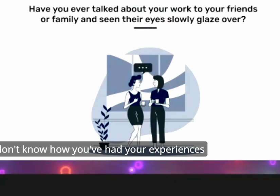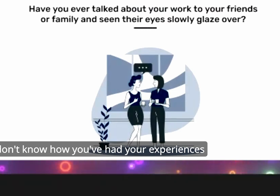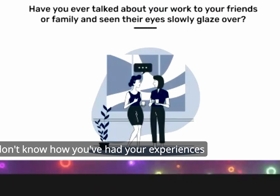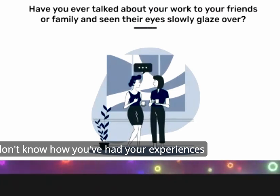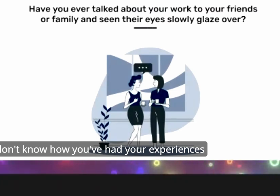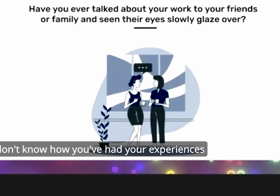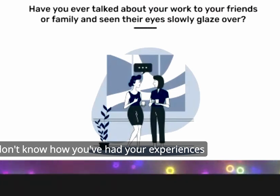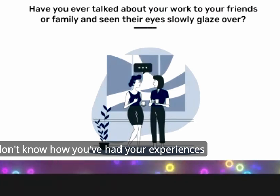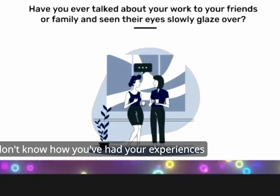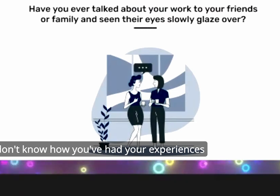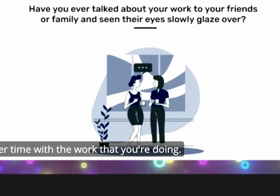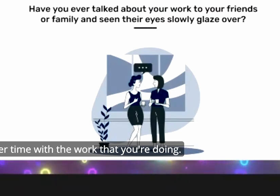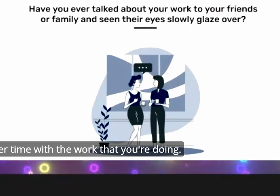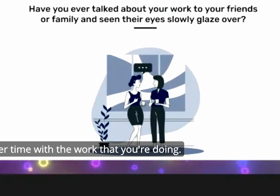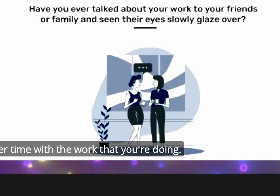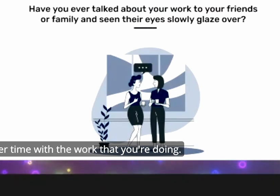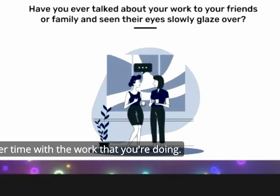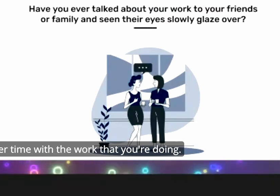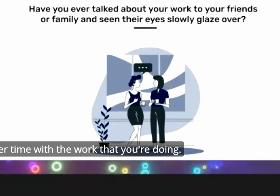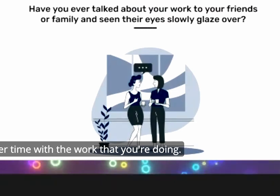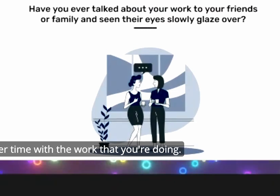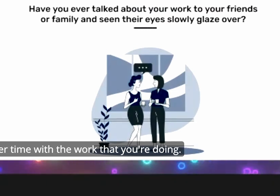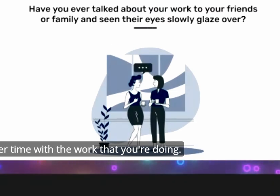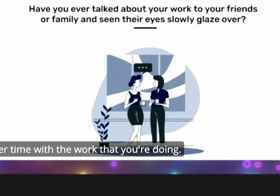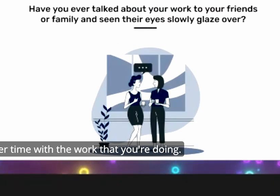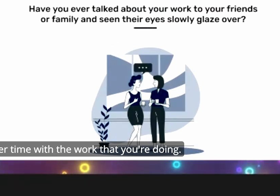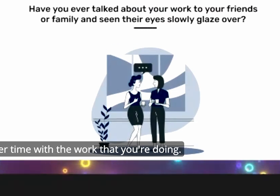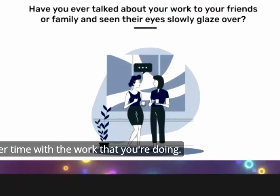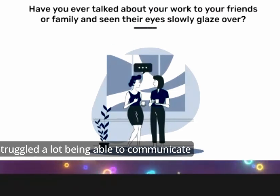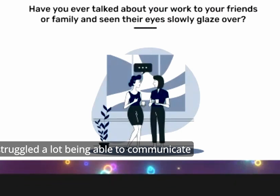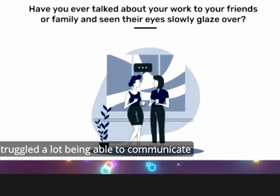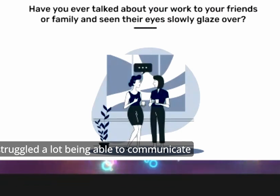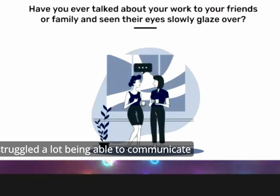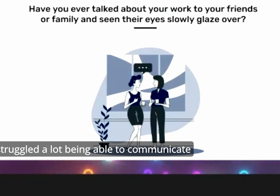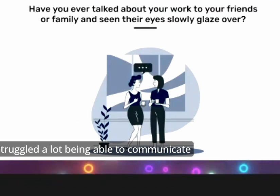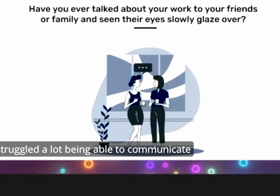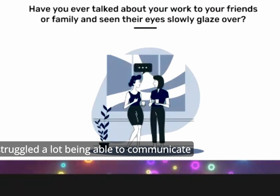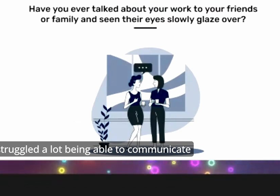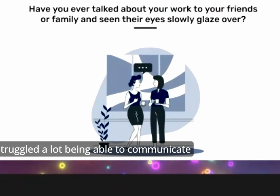you've had your experiences over time with the work that you're doing I've struggled a lot being